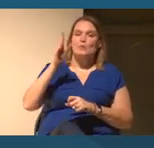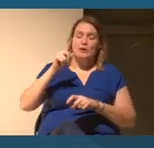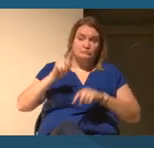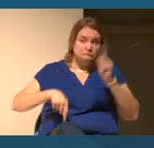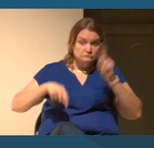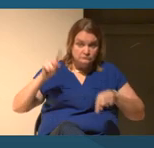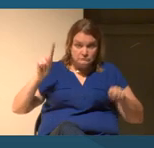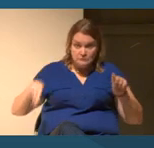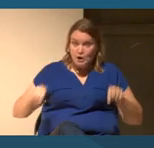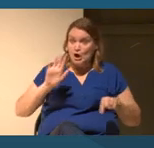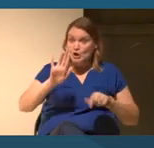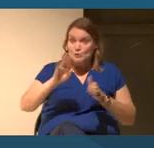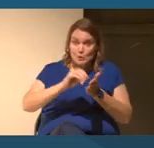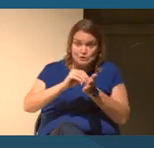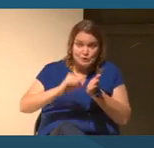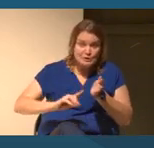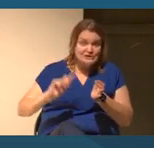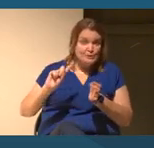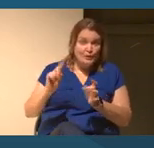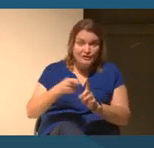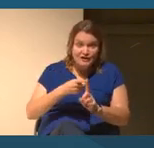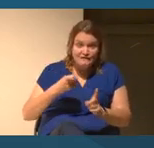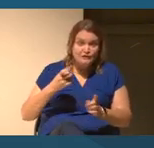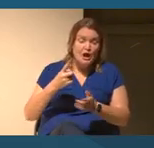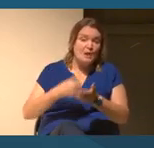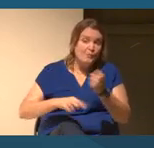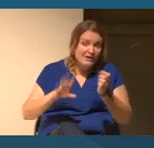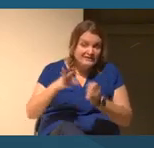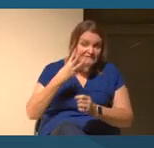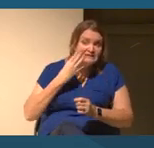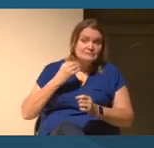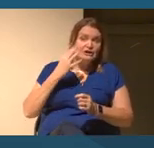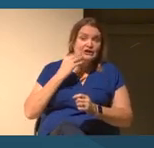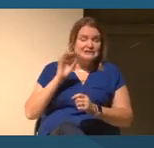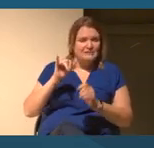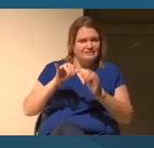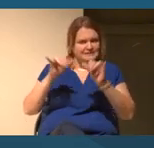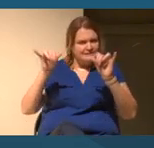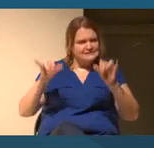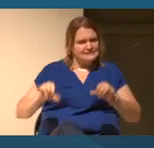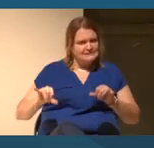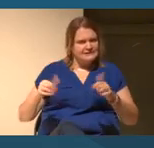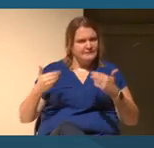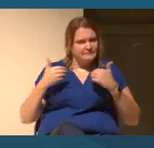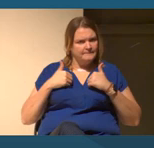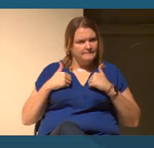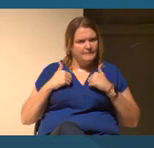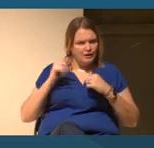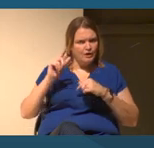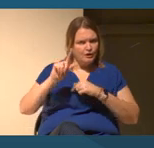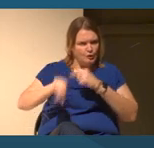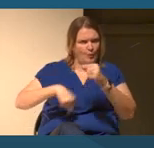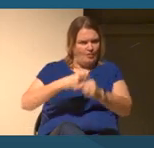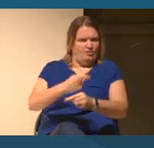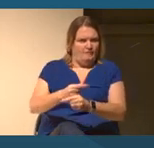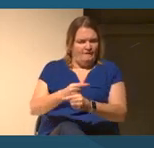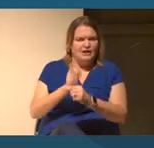are coming from, but racism does exist globally. And we're going to be addressing some of those issues.